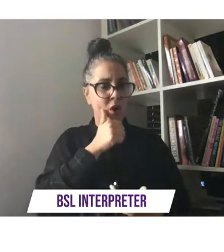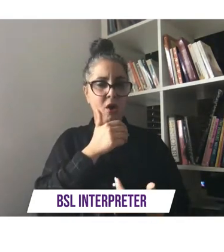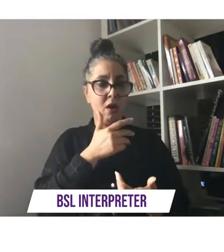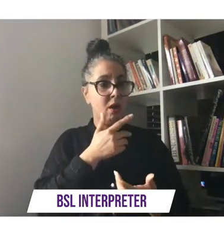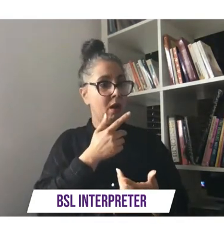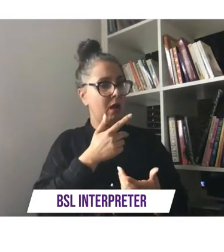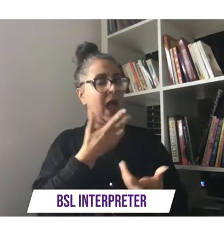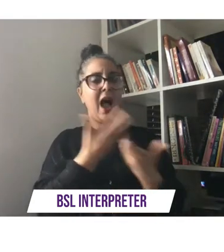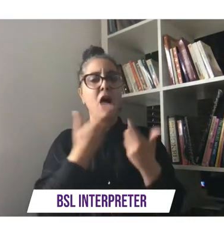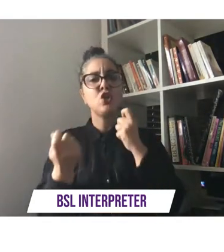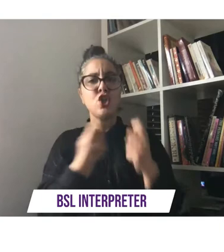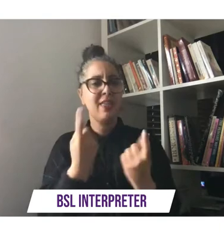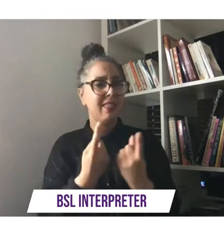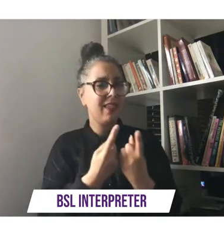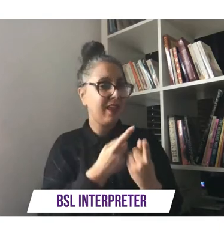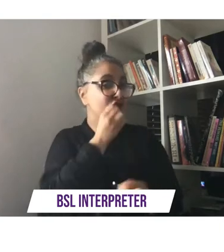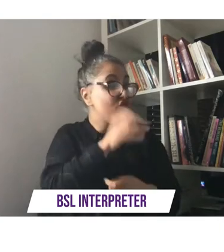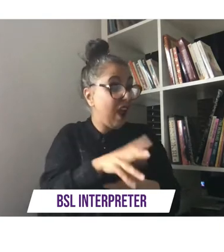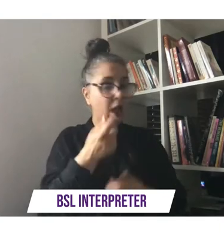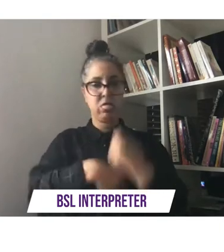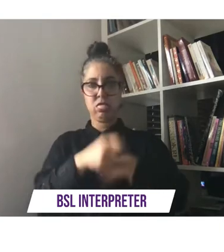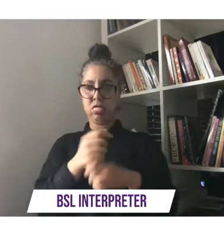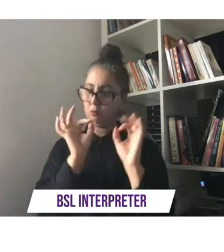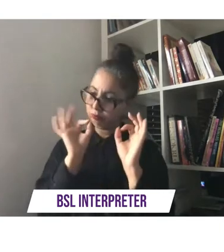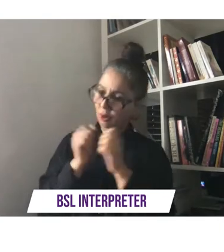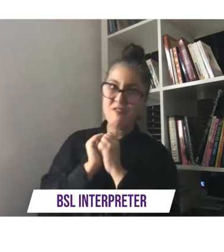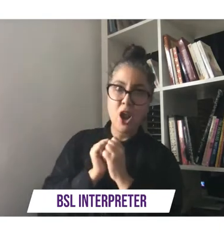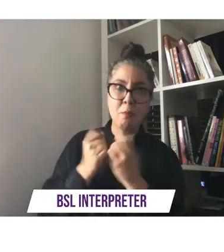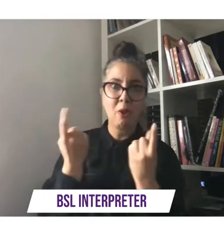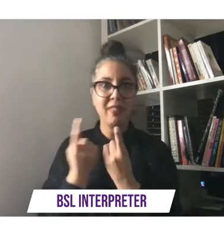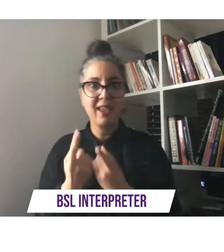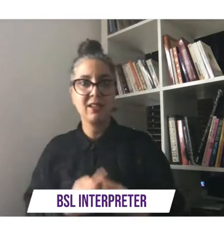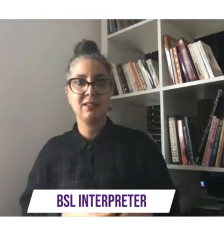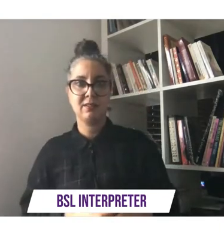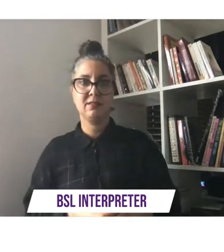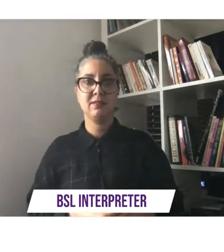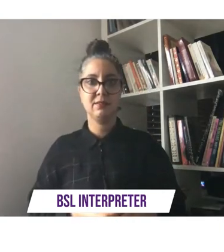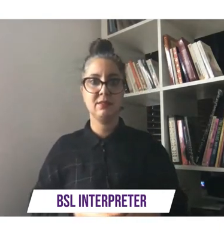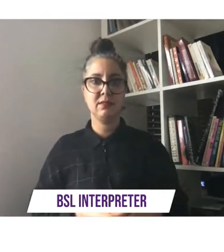into true treasures know how to think outside of these gates that they try to confine us in